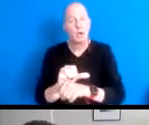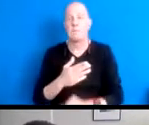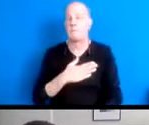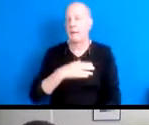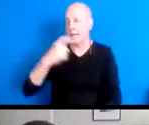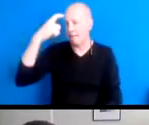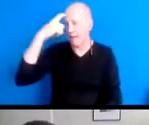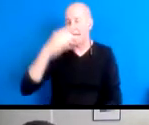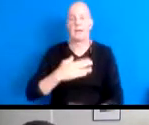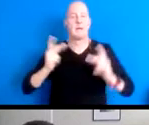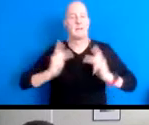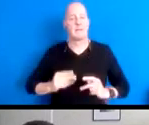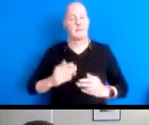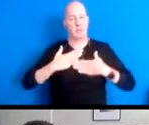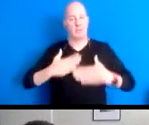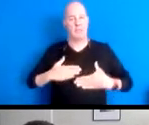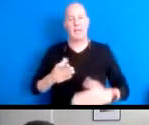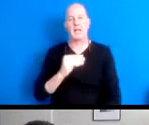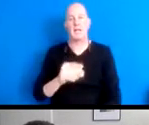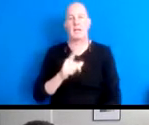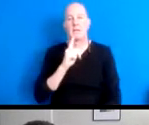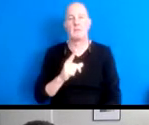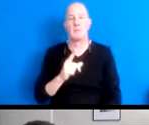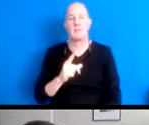my physical body, and just be held by the water.